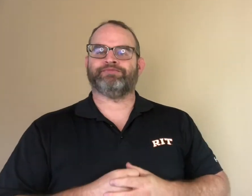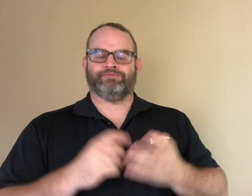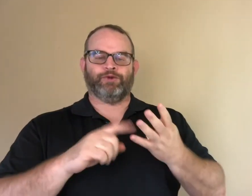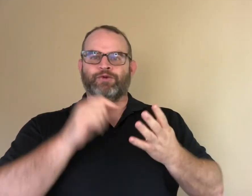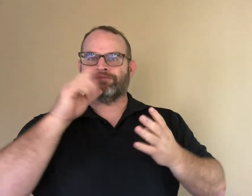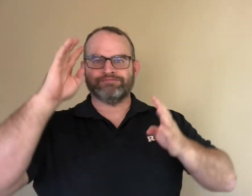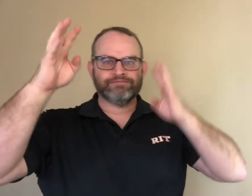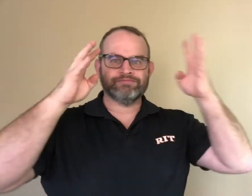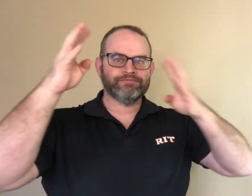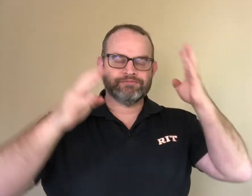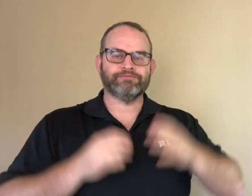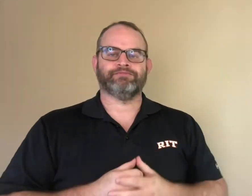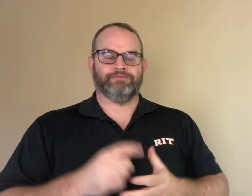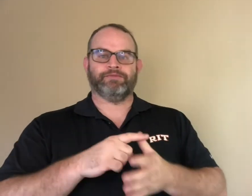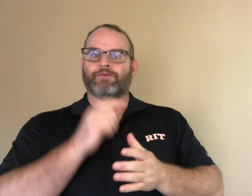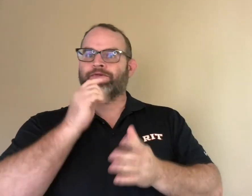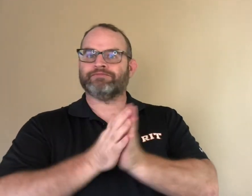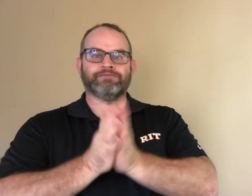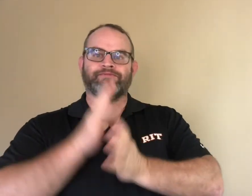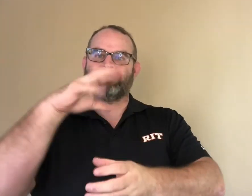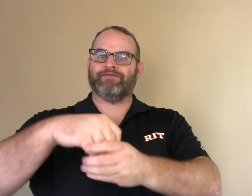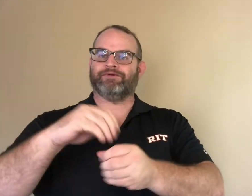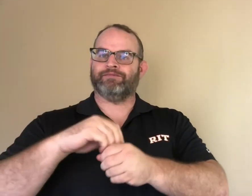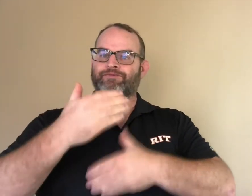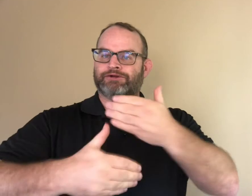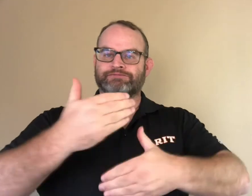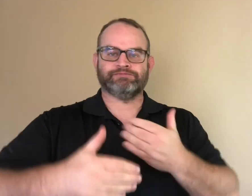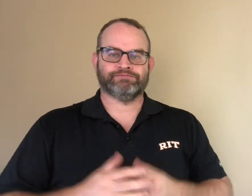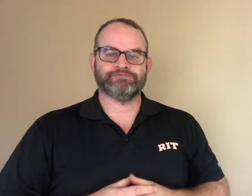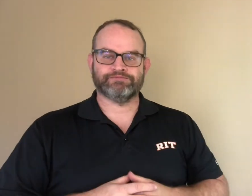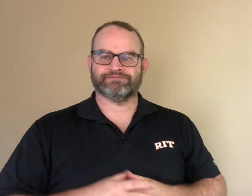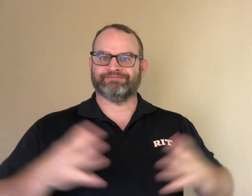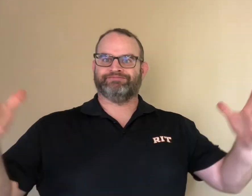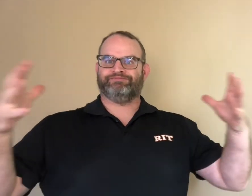The participants were divided into teams of five.